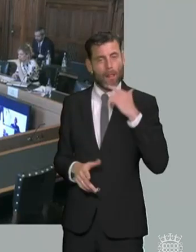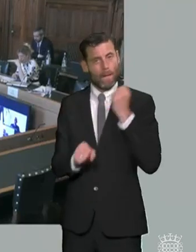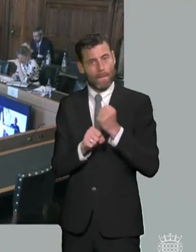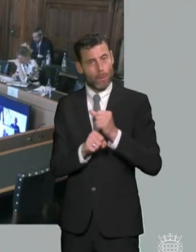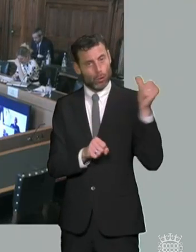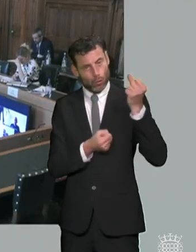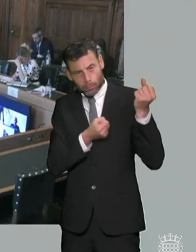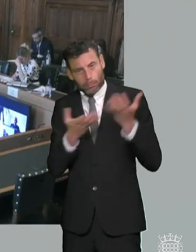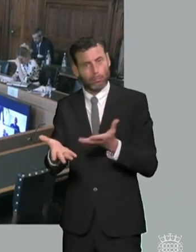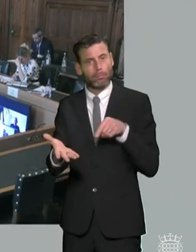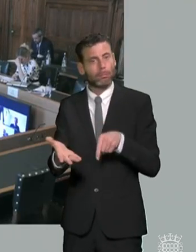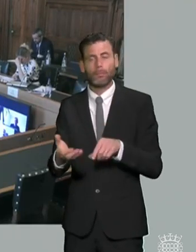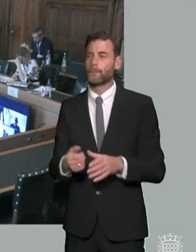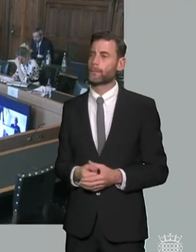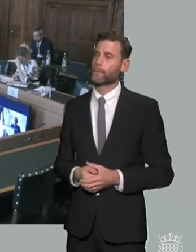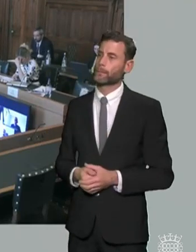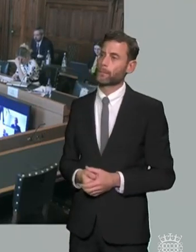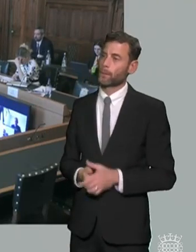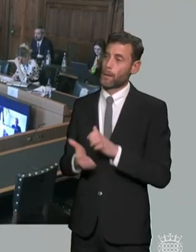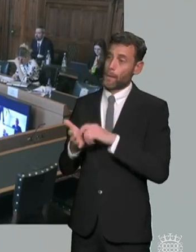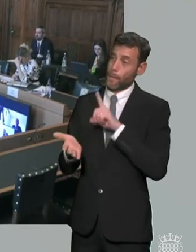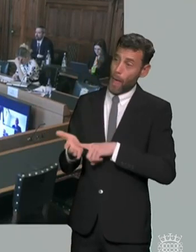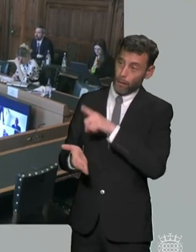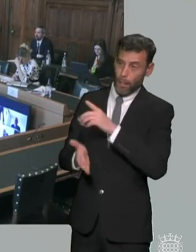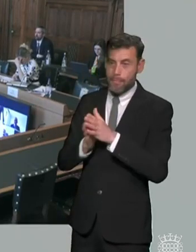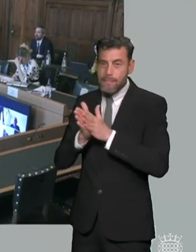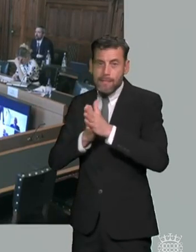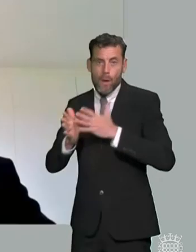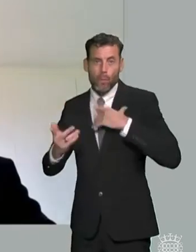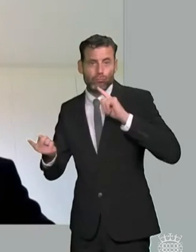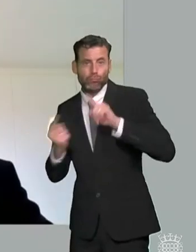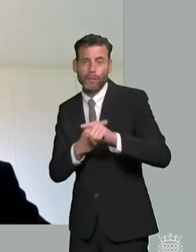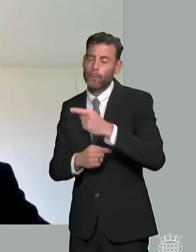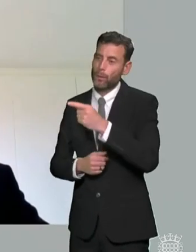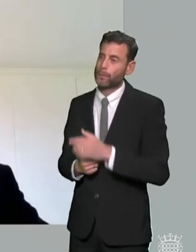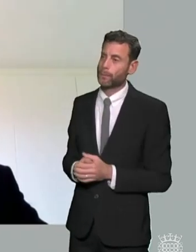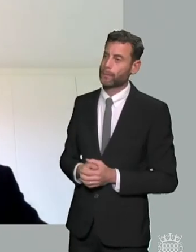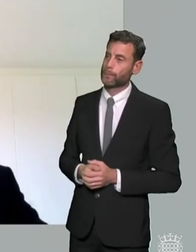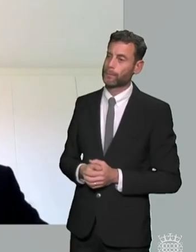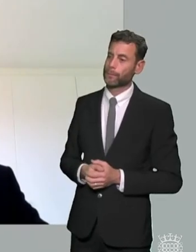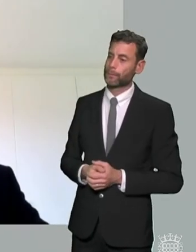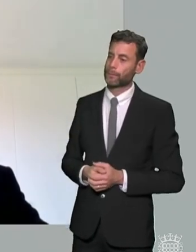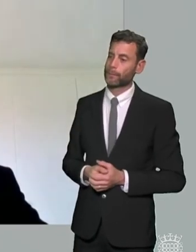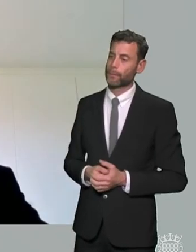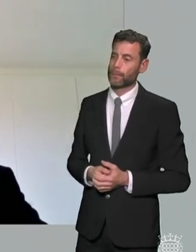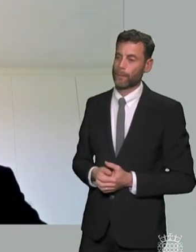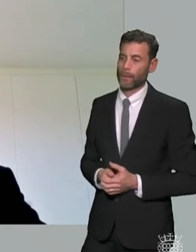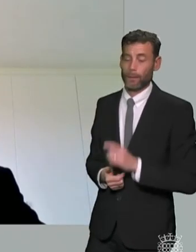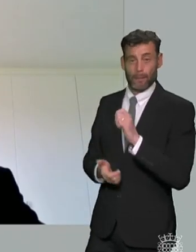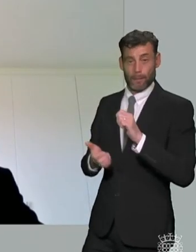michael you look poised there yeah um certainly i agree with your analysis of the situation here